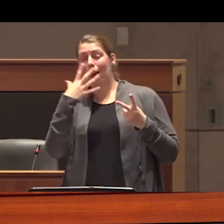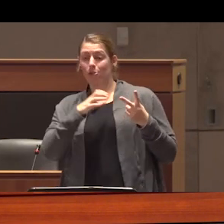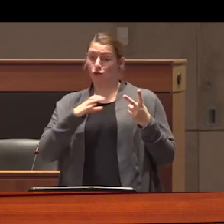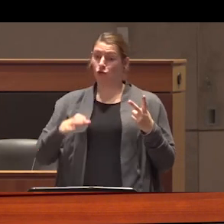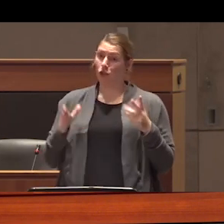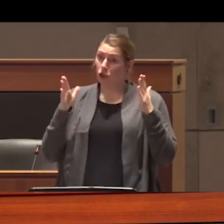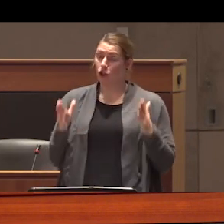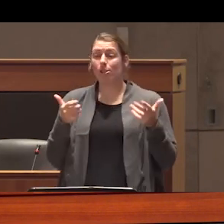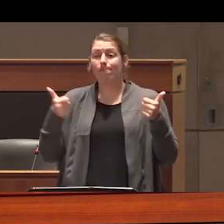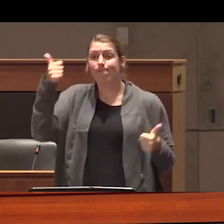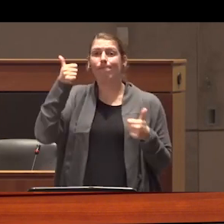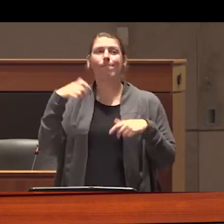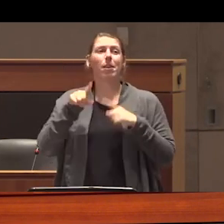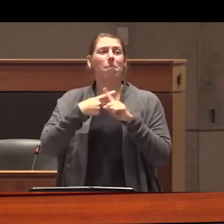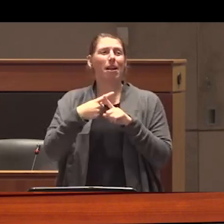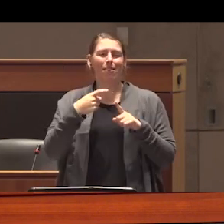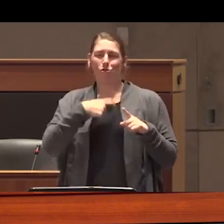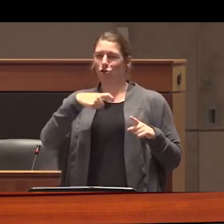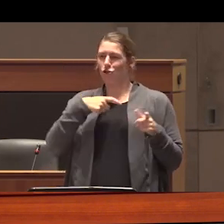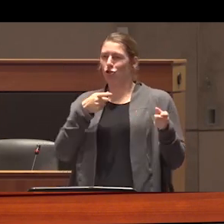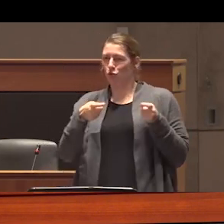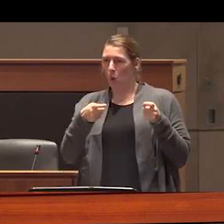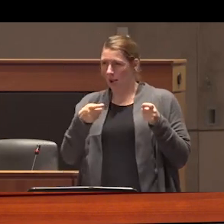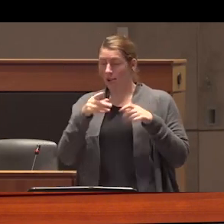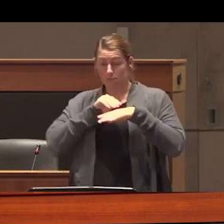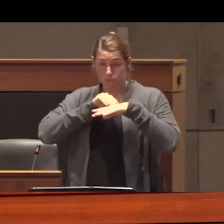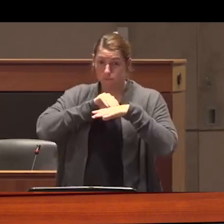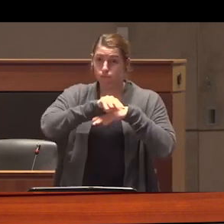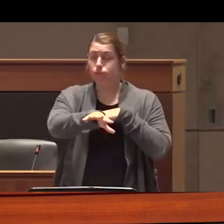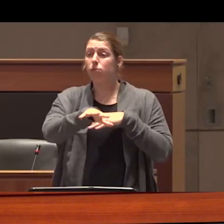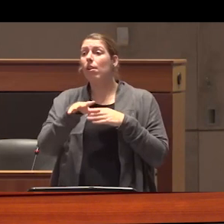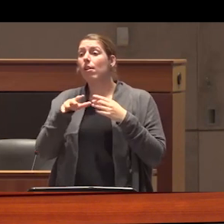hierarchies and gendered control that converged and culminated in the passage of three pieces of